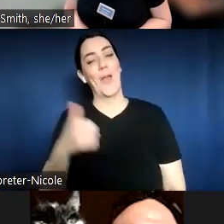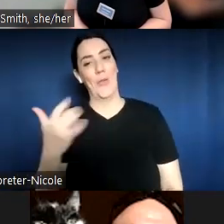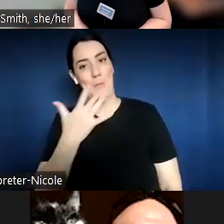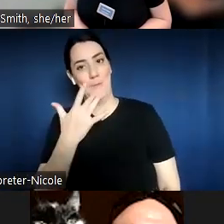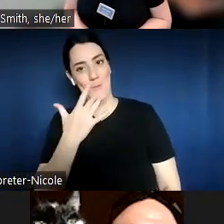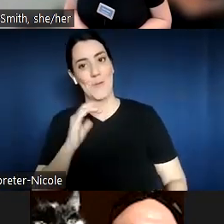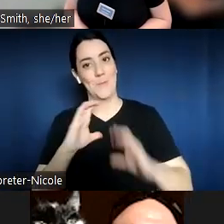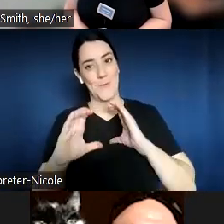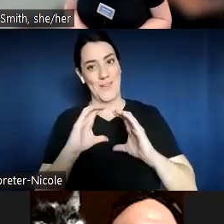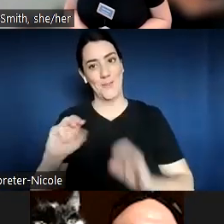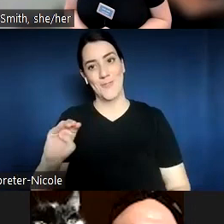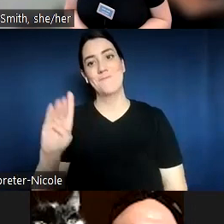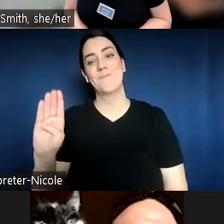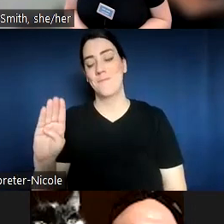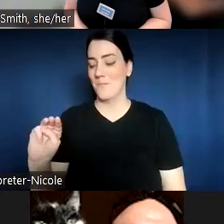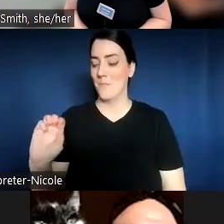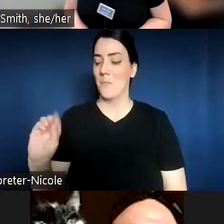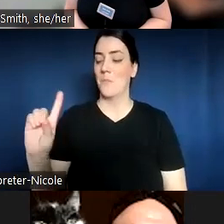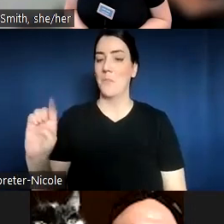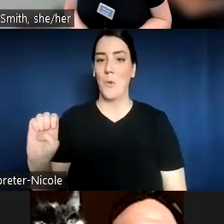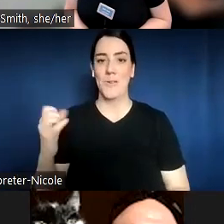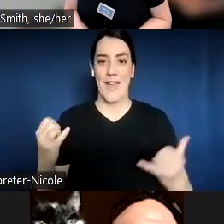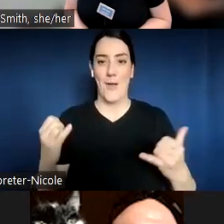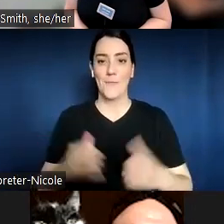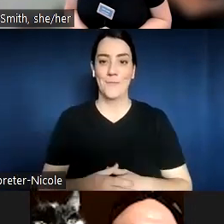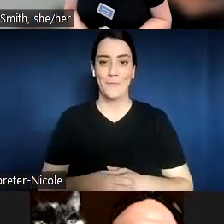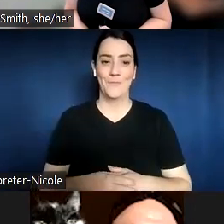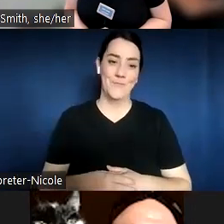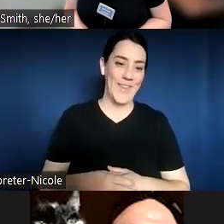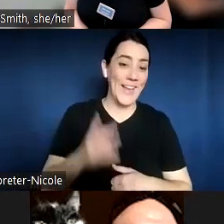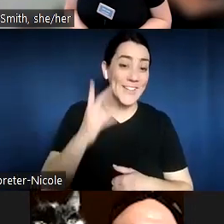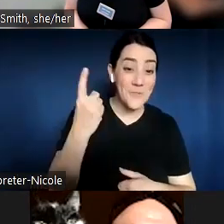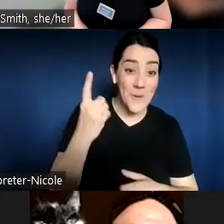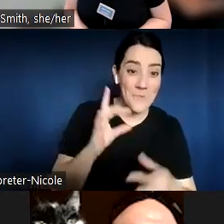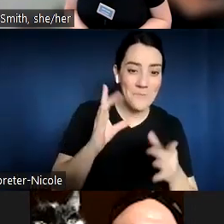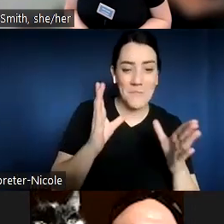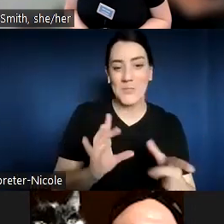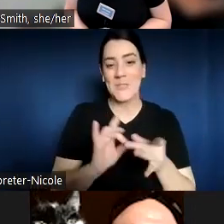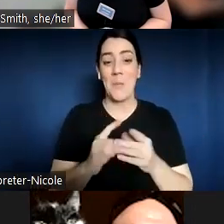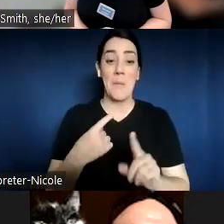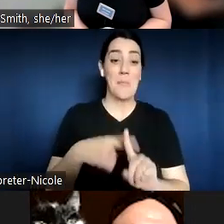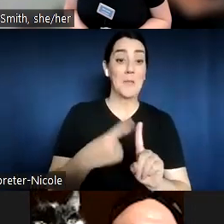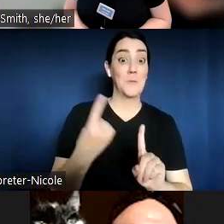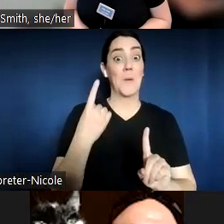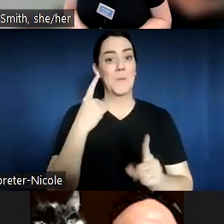So snowballing, awesome. Plus one to Slack. Okay, I see that. Yay.